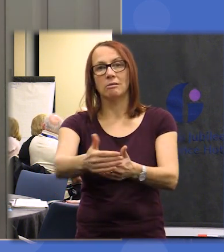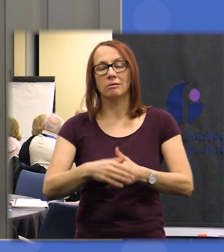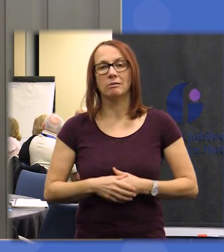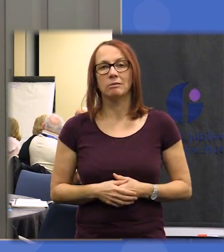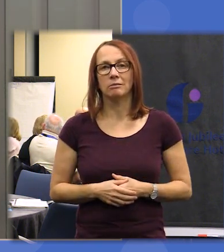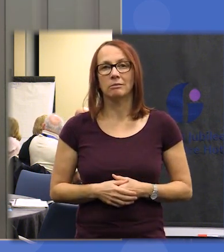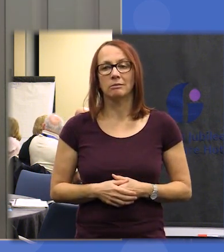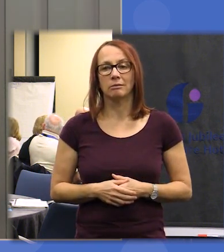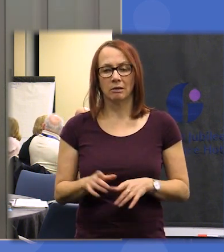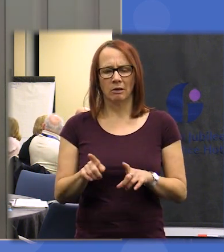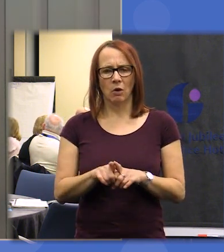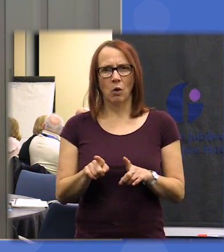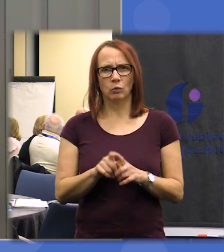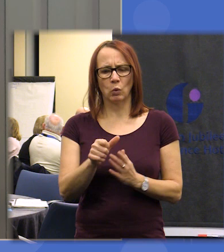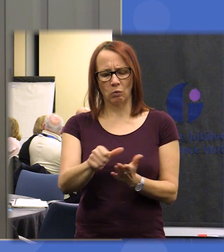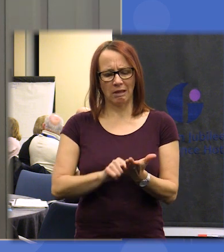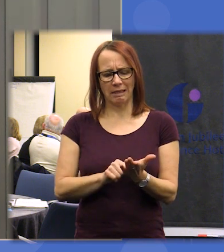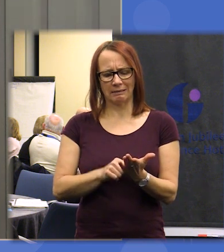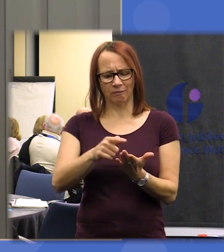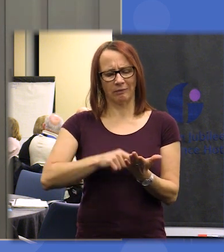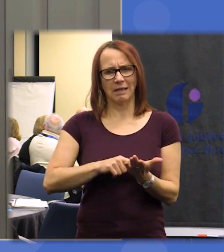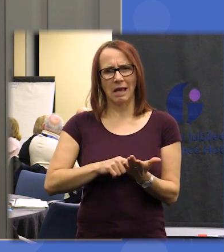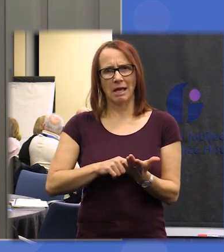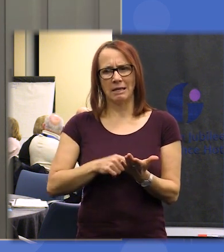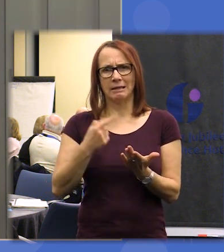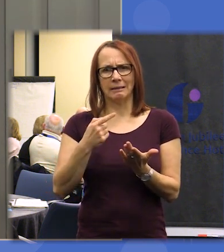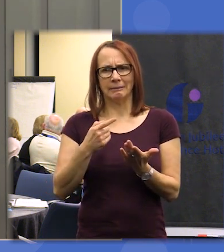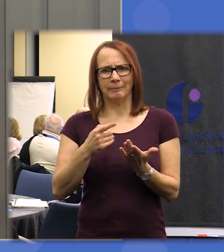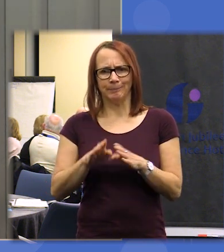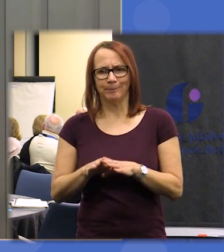that we think represent the common ground across the assembly so our